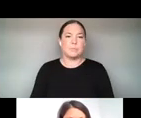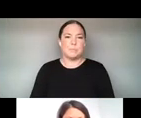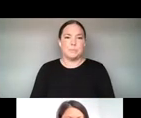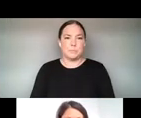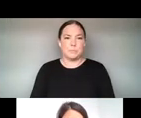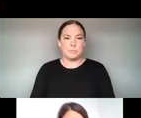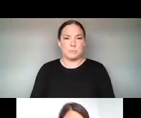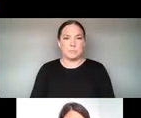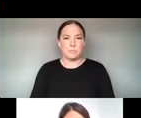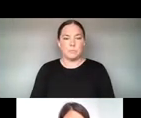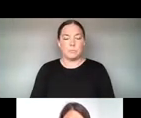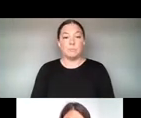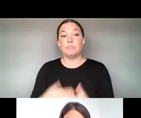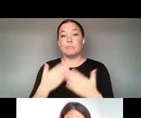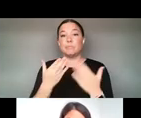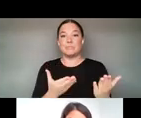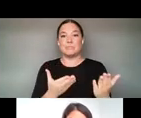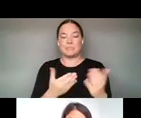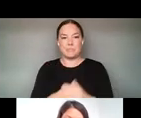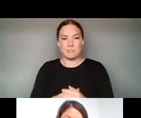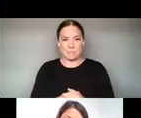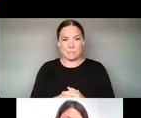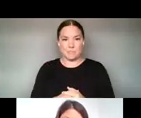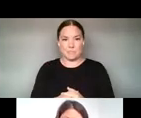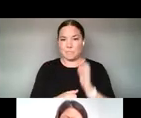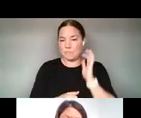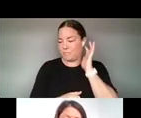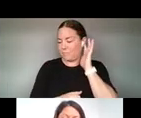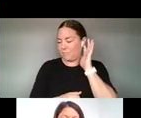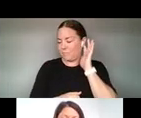SO, FIRST, IT WOULD BE IMPORTANT TO LET YOU KNOW A LITTLE BIT OF HOW WE